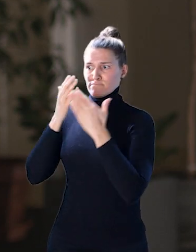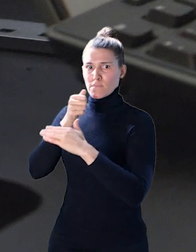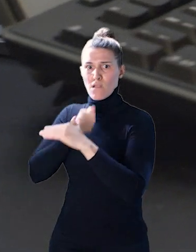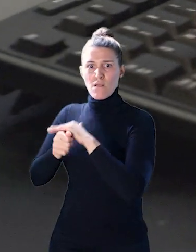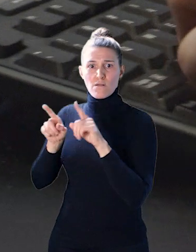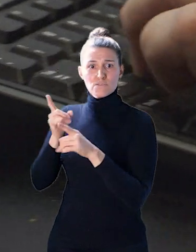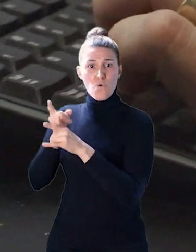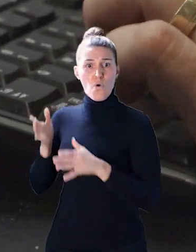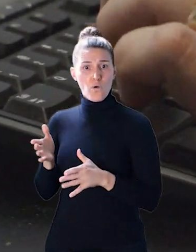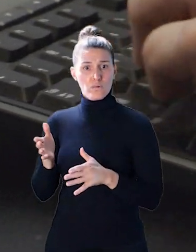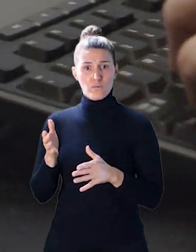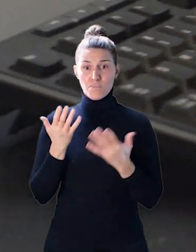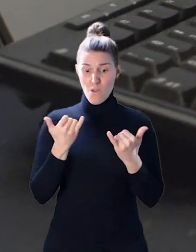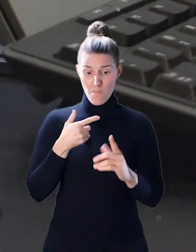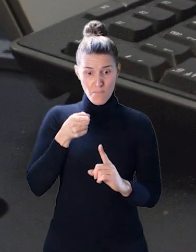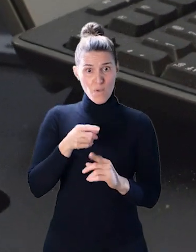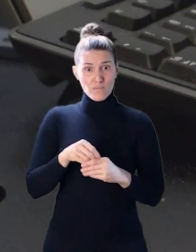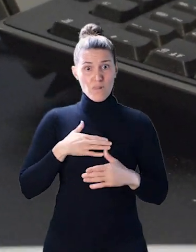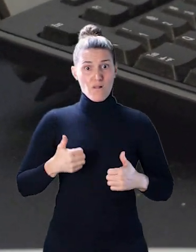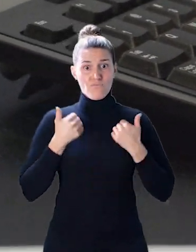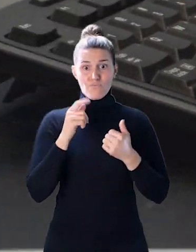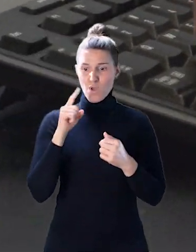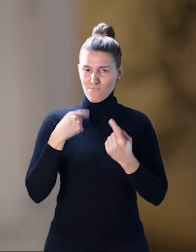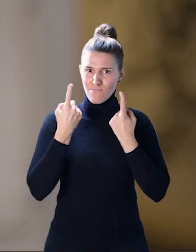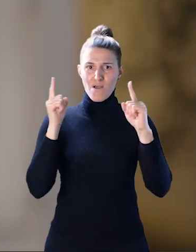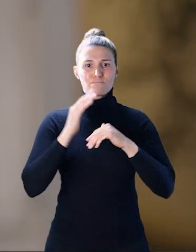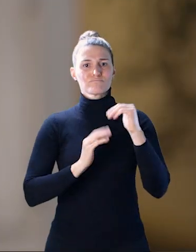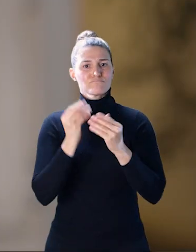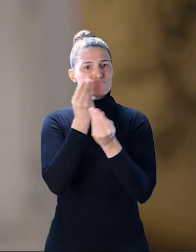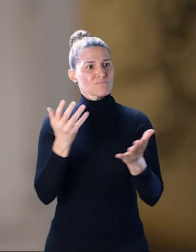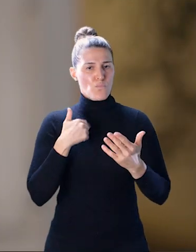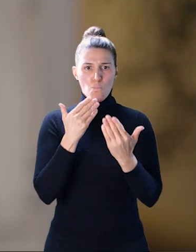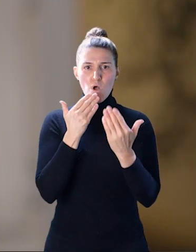But I'm now at a point in my life where I feel very comfortable sharing that. I am just so grateful to this 12 step